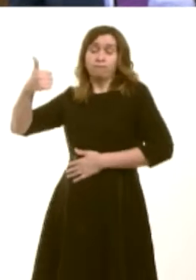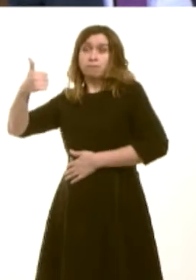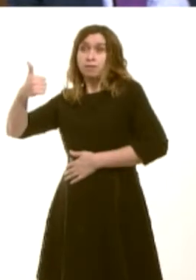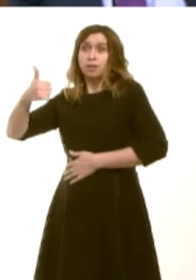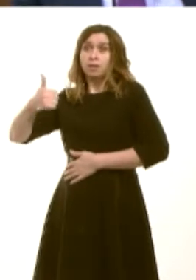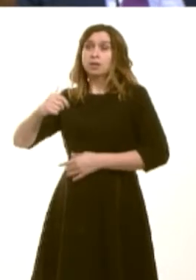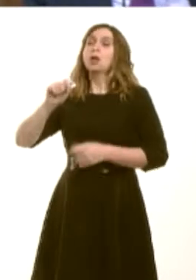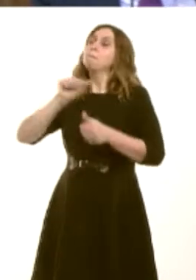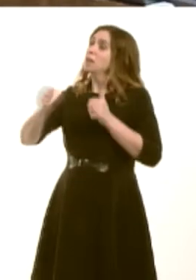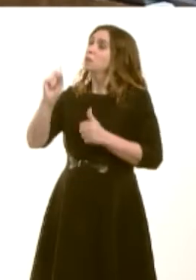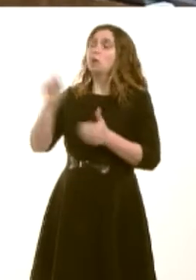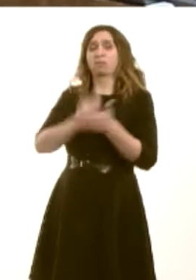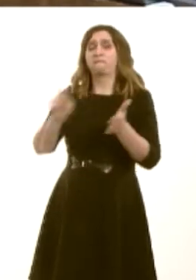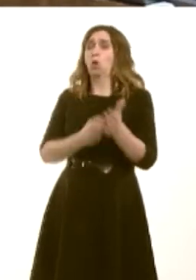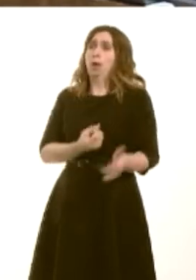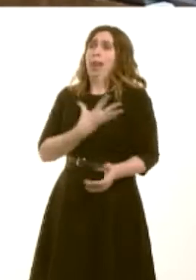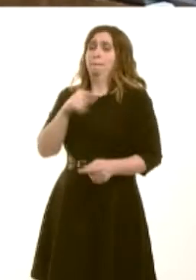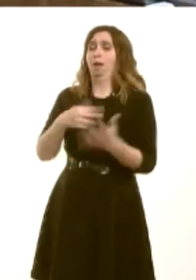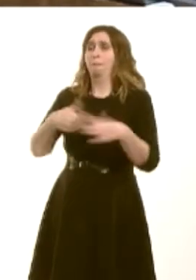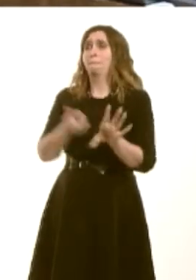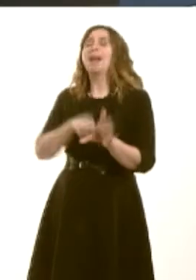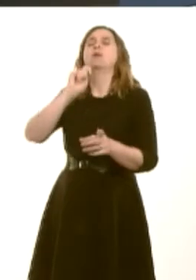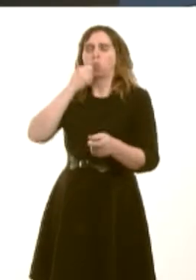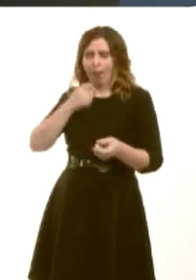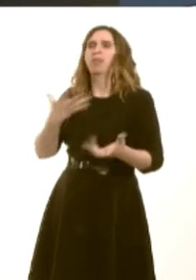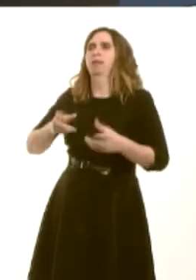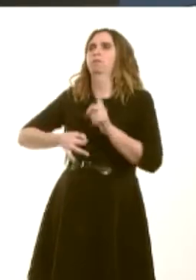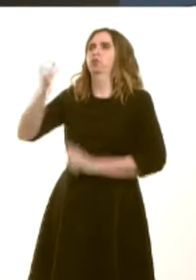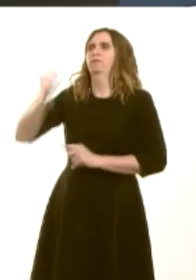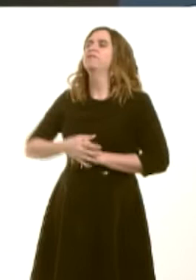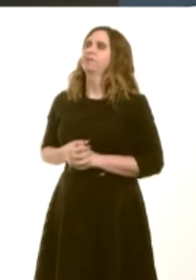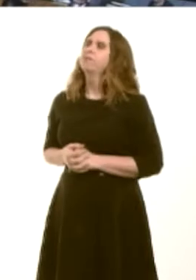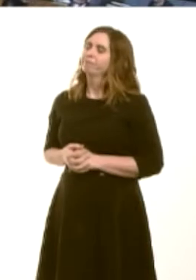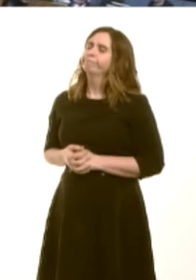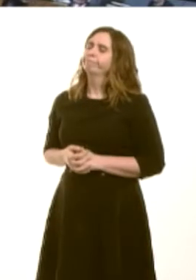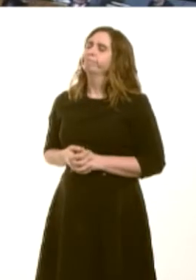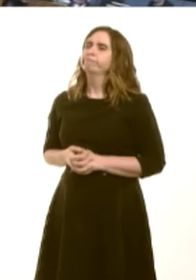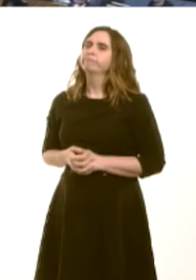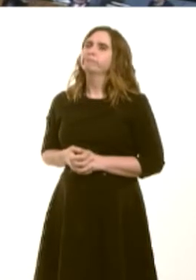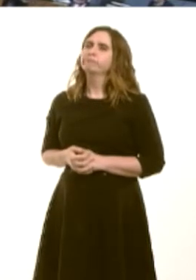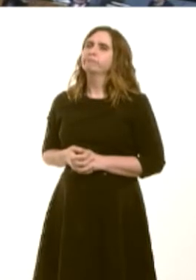May and then things will change for the better. Y Llywydd / The Presiding Officer: We now